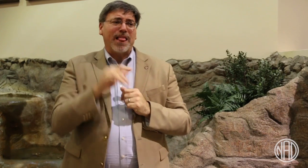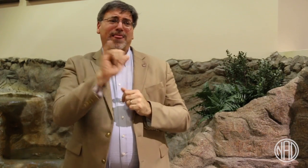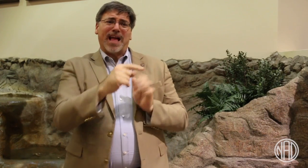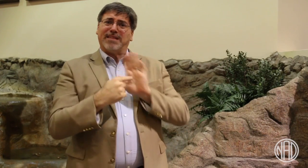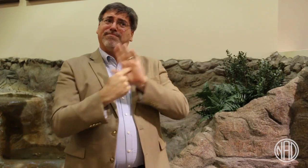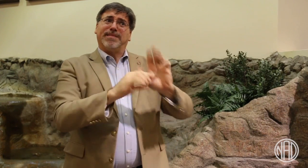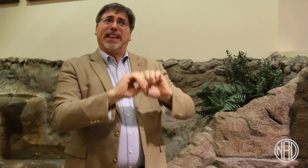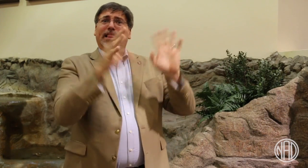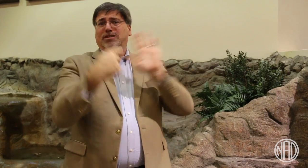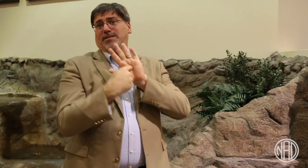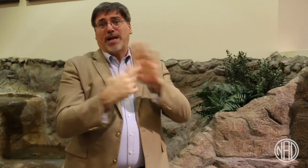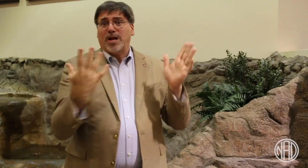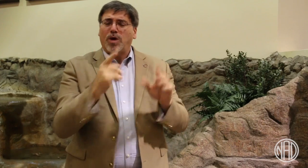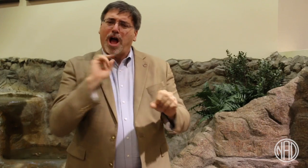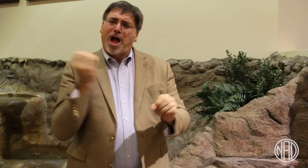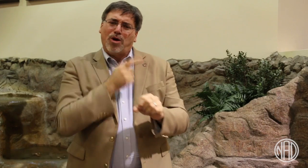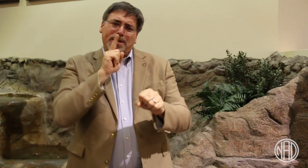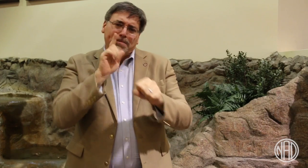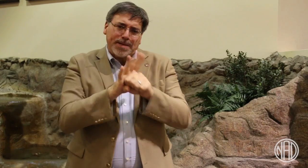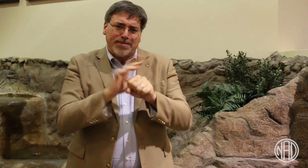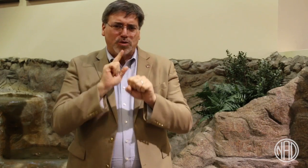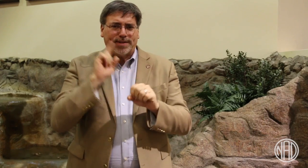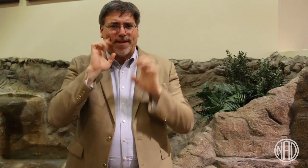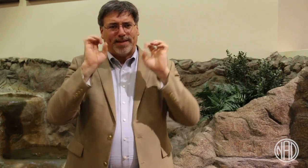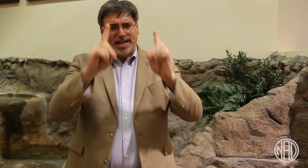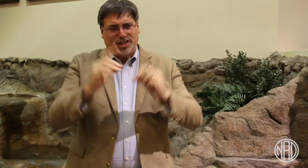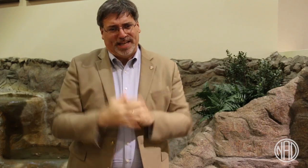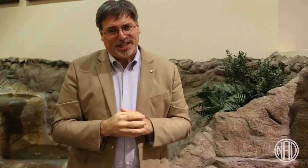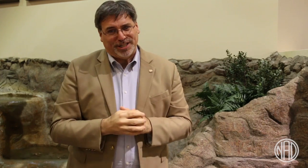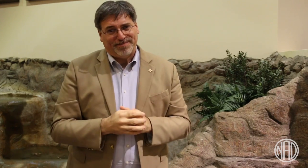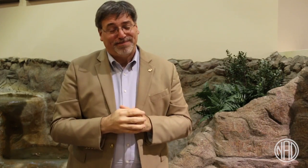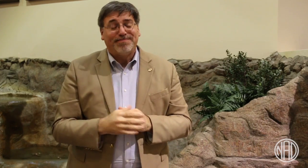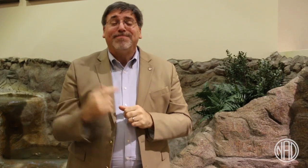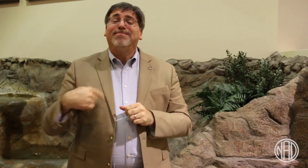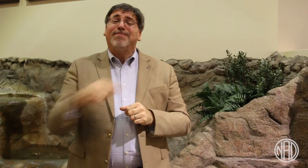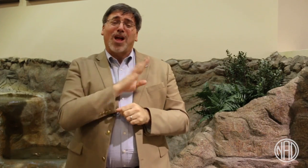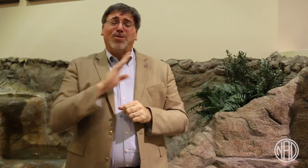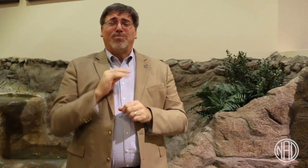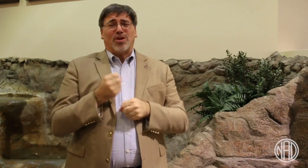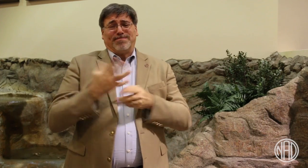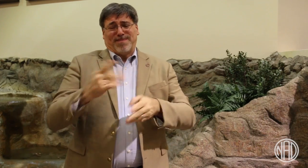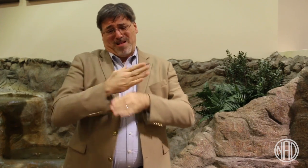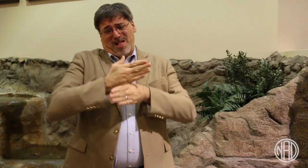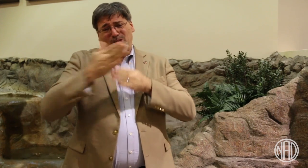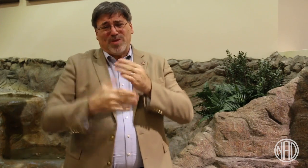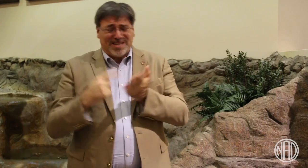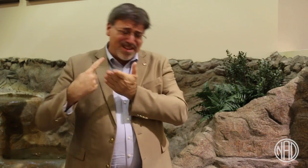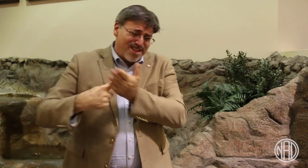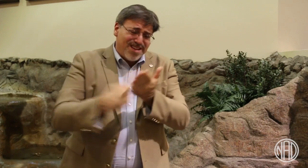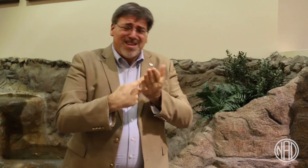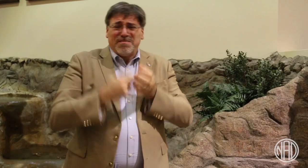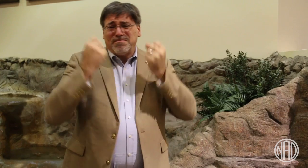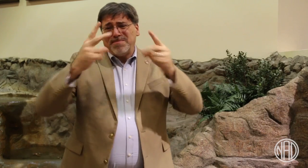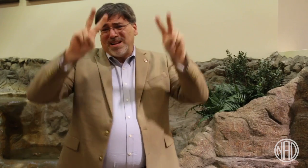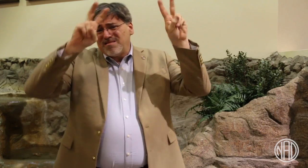The NAD is visiting these schools because of a commitment to Deaf Education. The Board spent all weekend discussing various topics and issues.